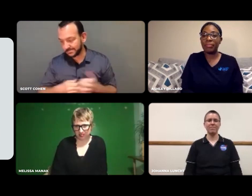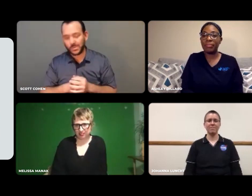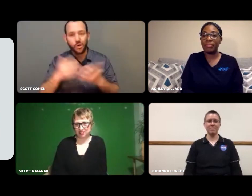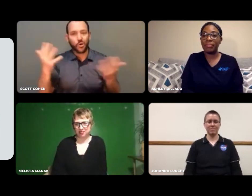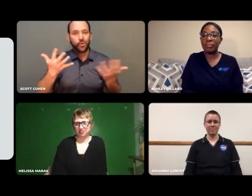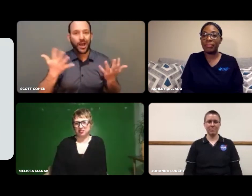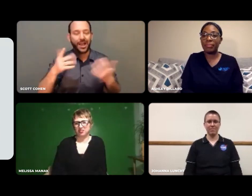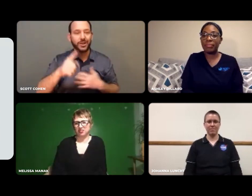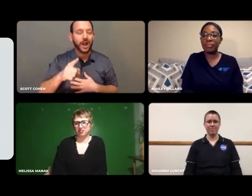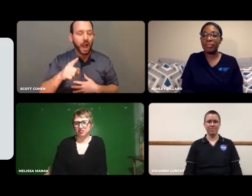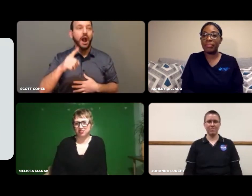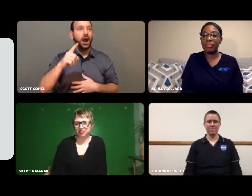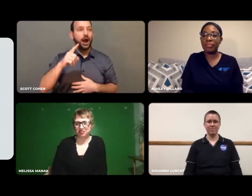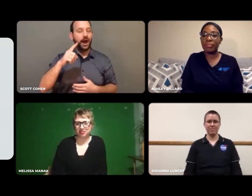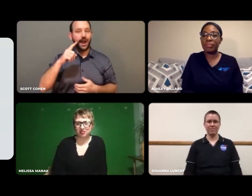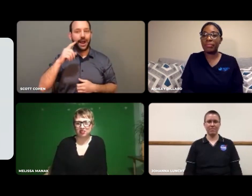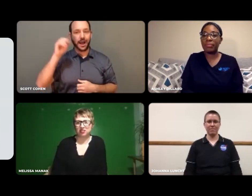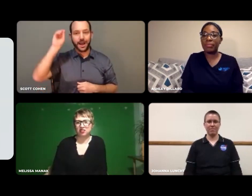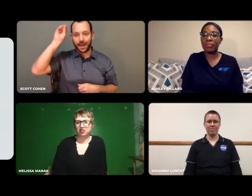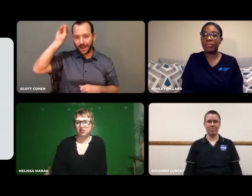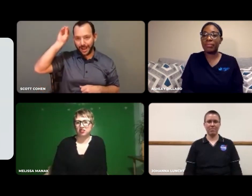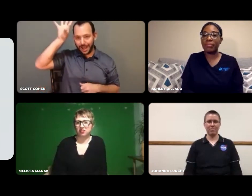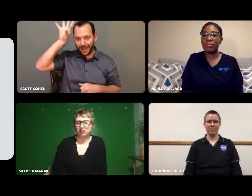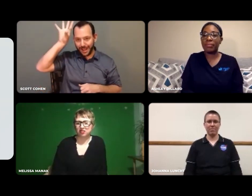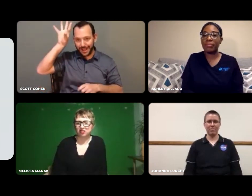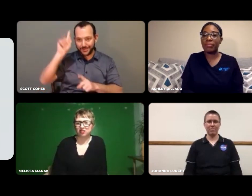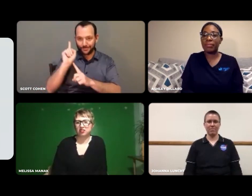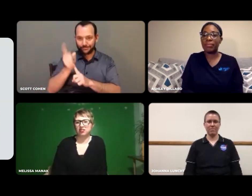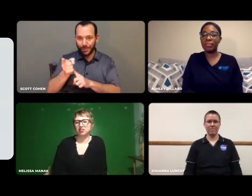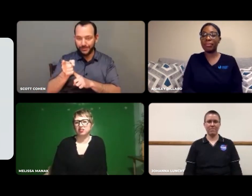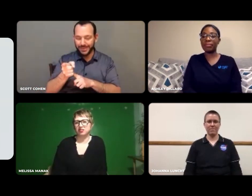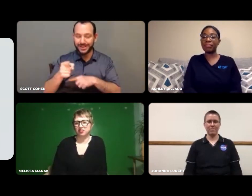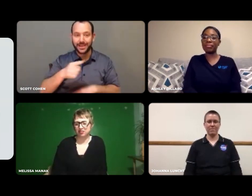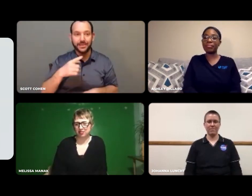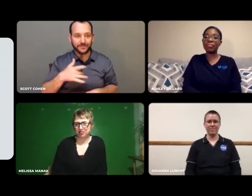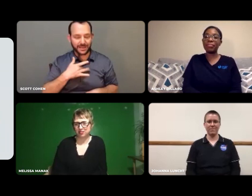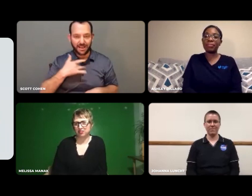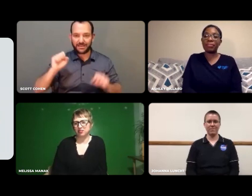When did the light bulb go off for you?